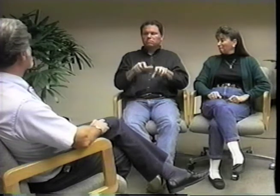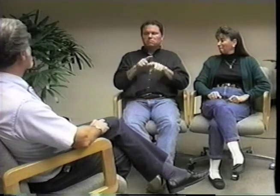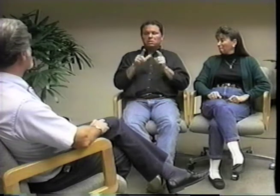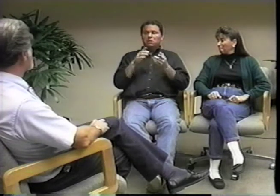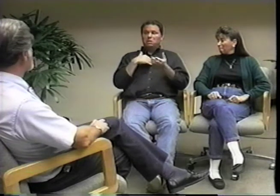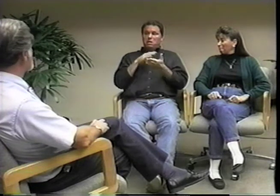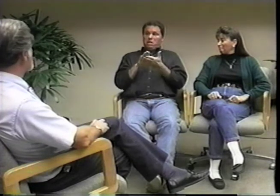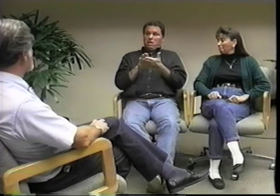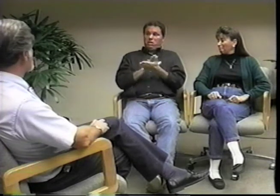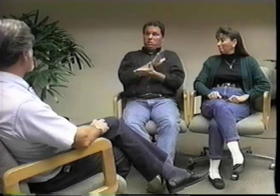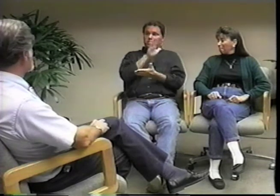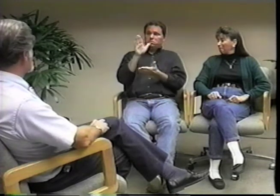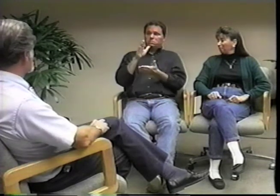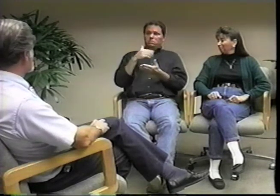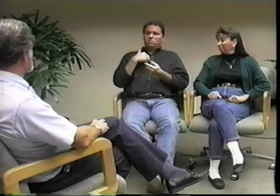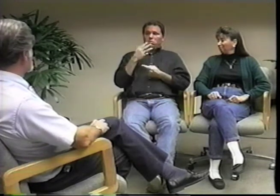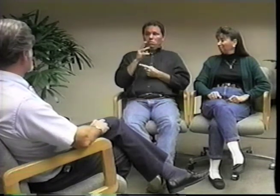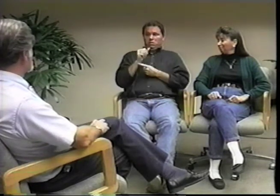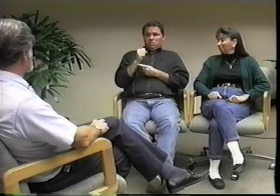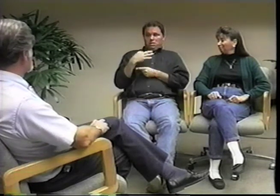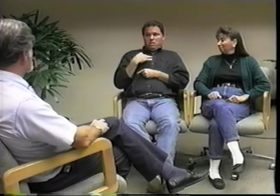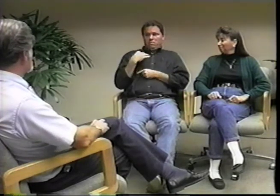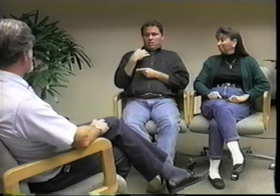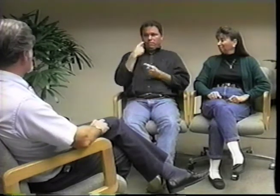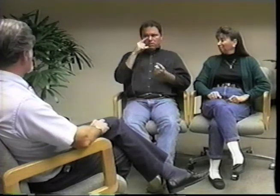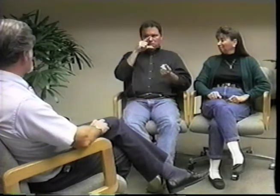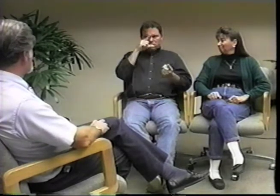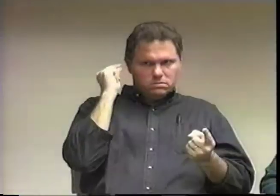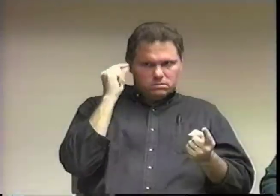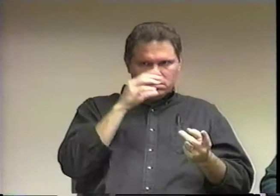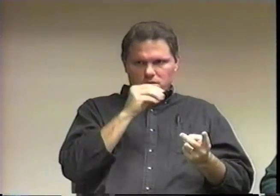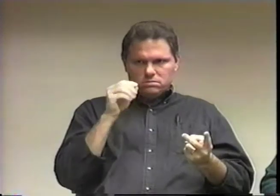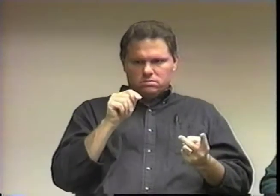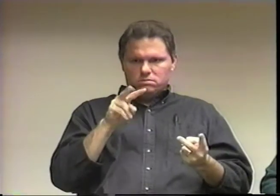back then the job market was pretty bleak so I decided to go to college.